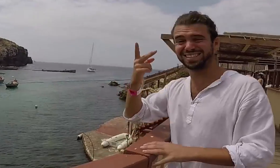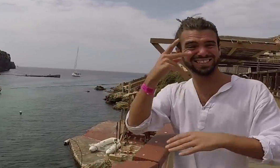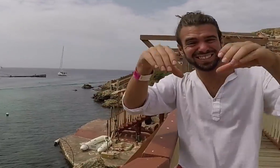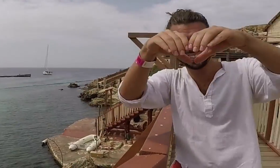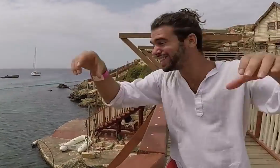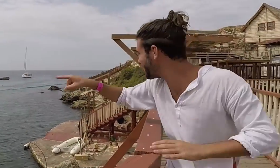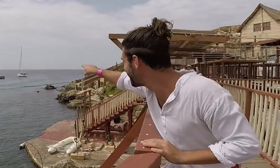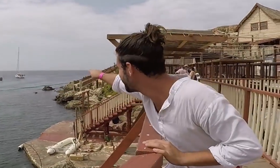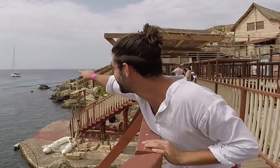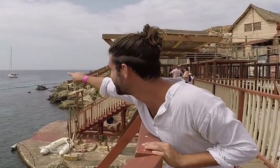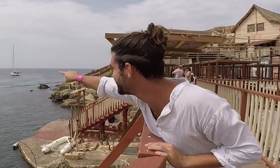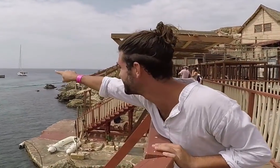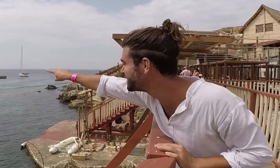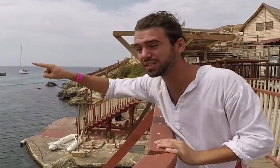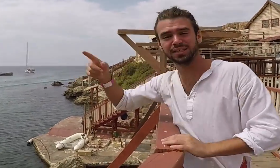You see a 200-250 foot breakwater?